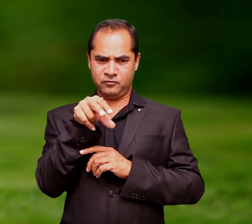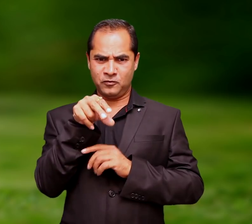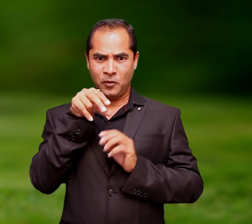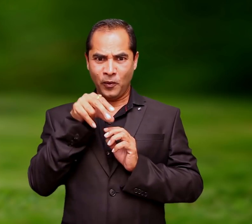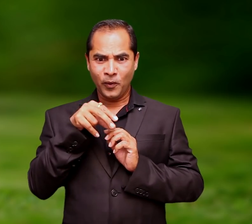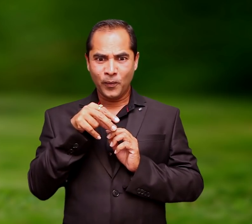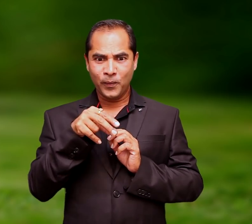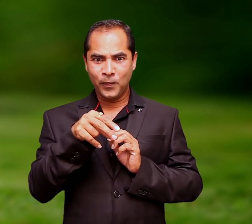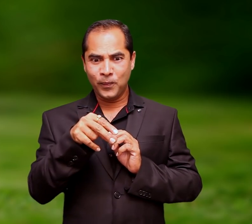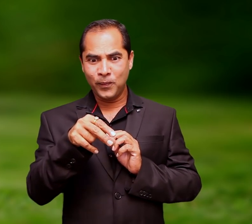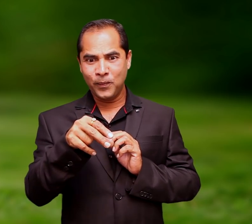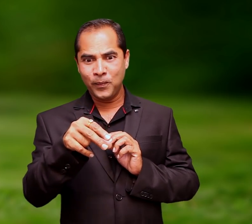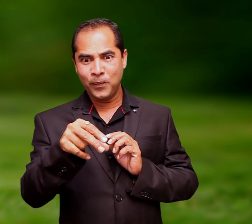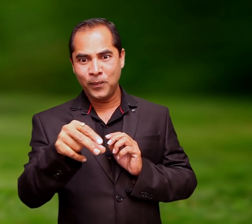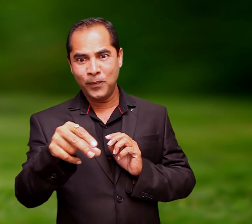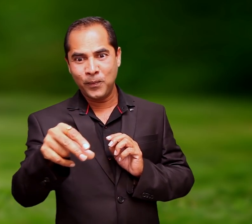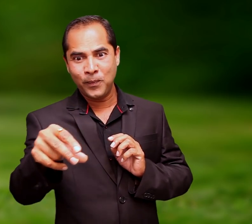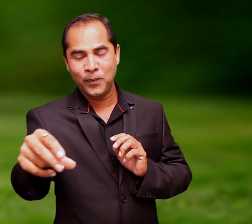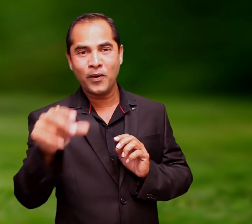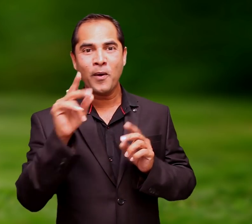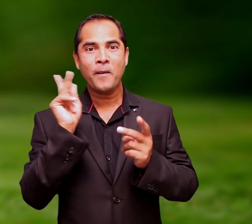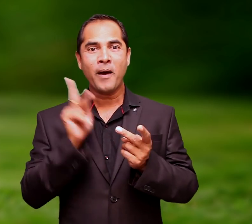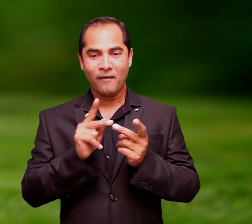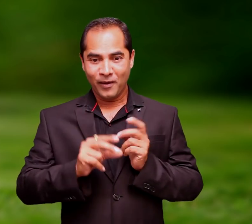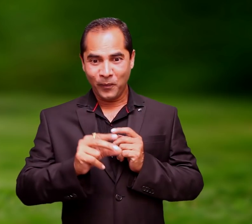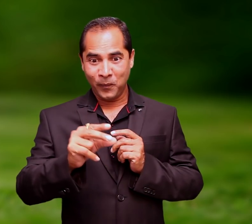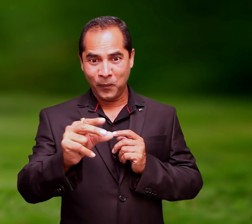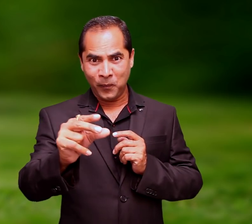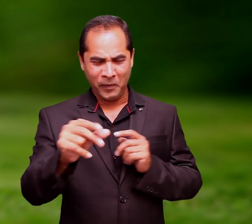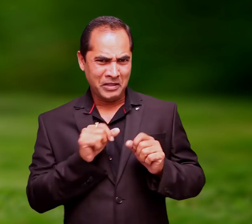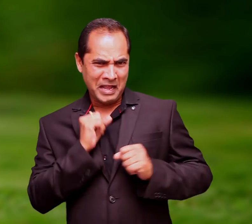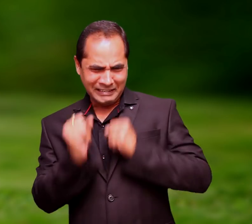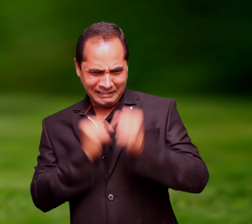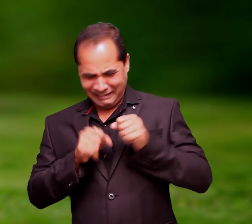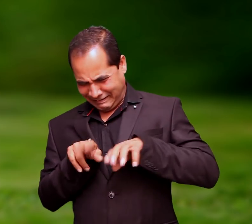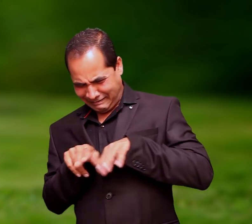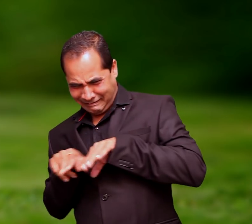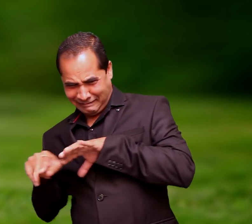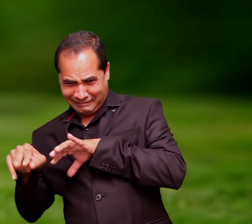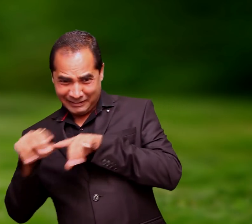it would run down the length of the suitcase. He would dash around to the end